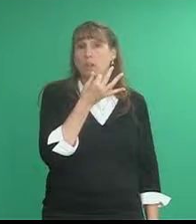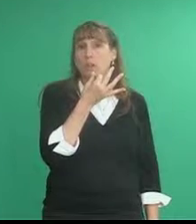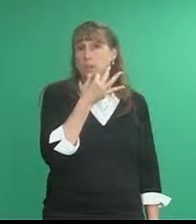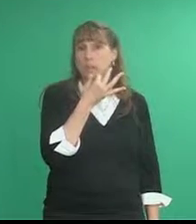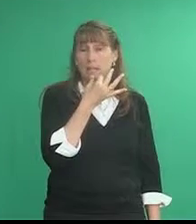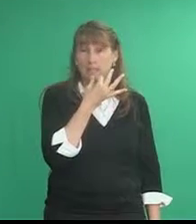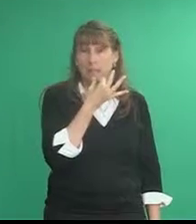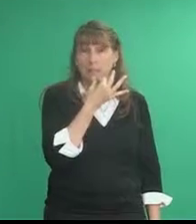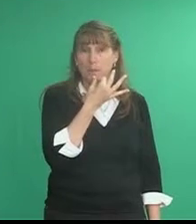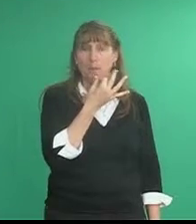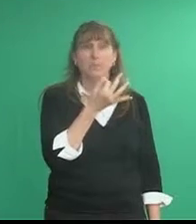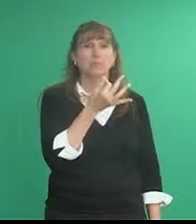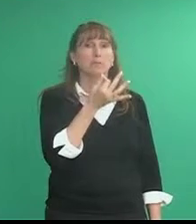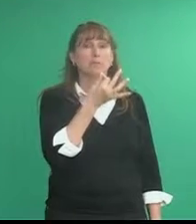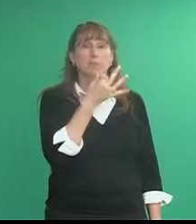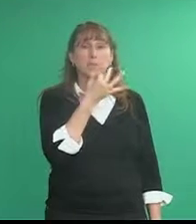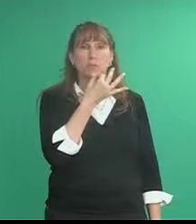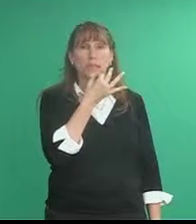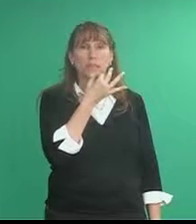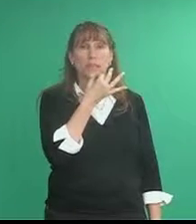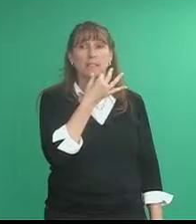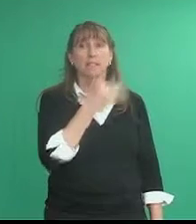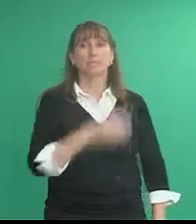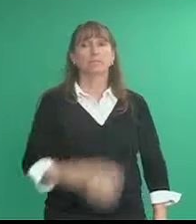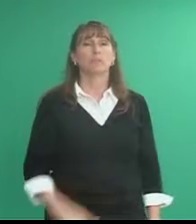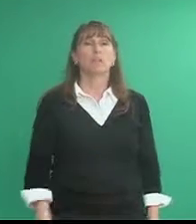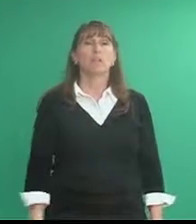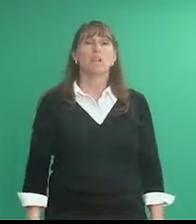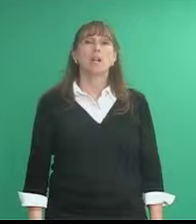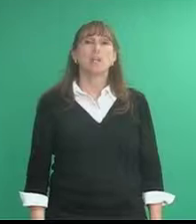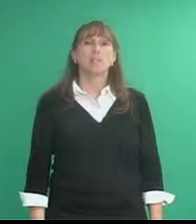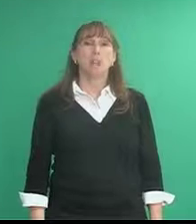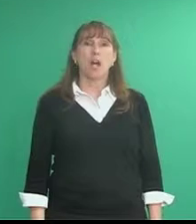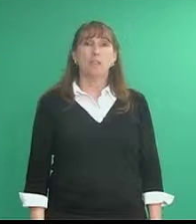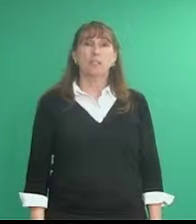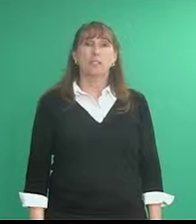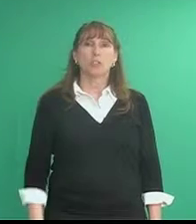good at softball. good at. knowledge